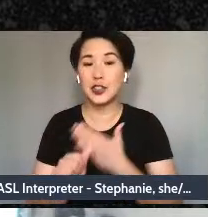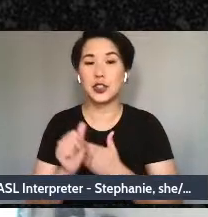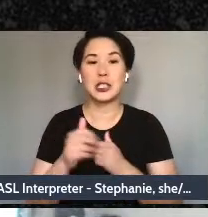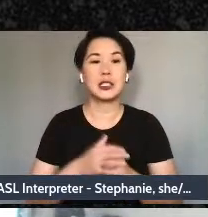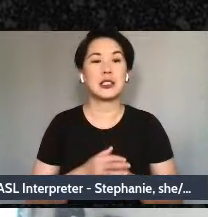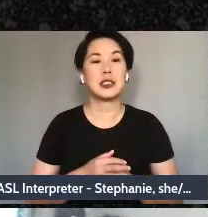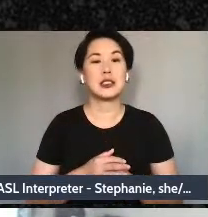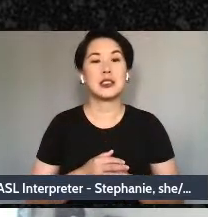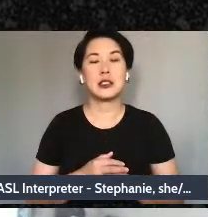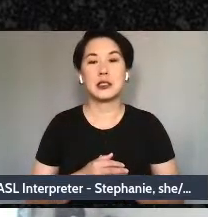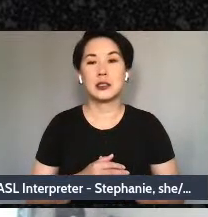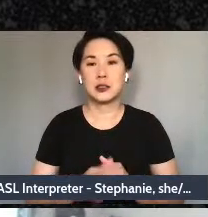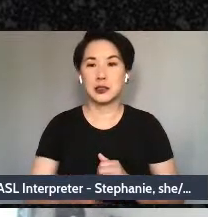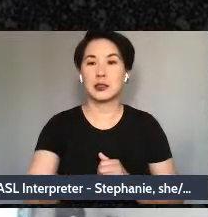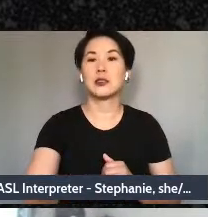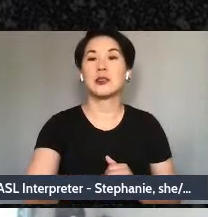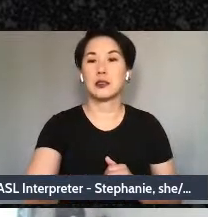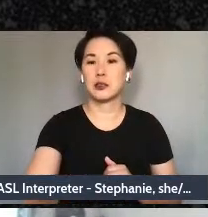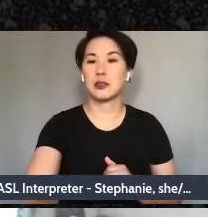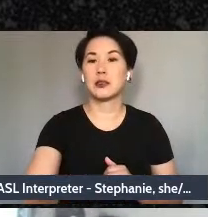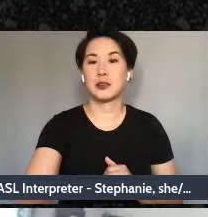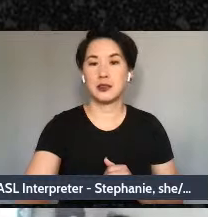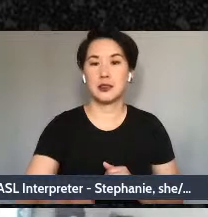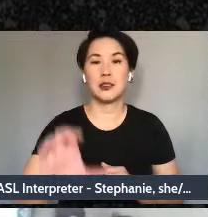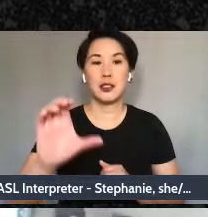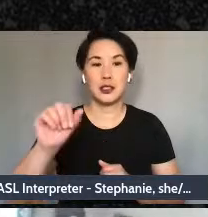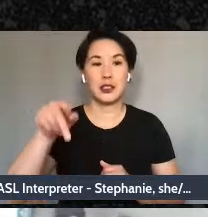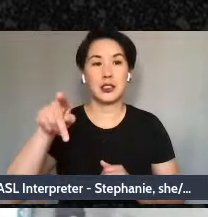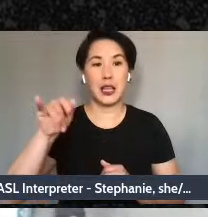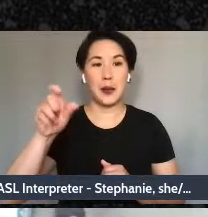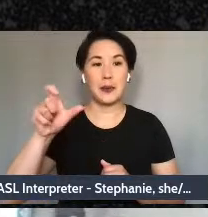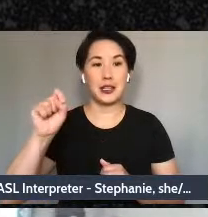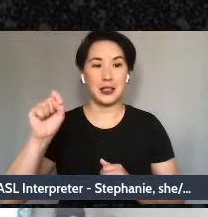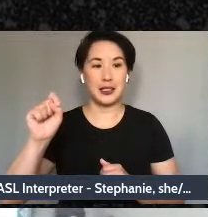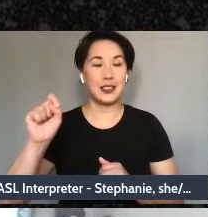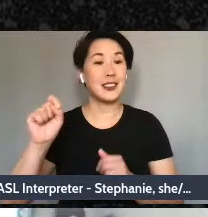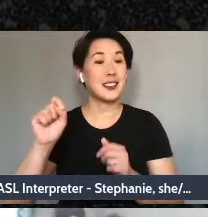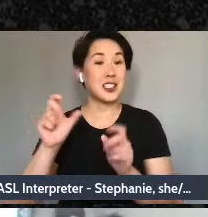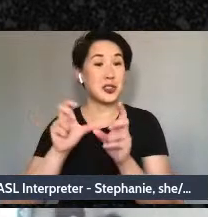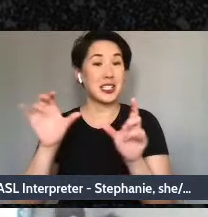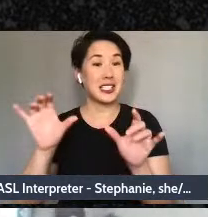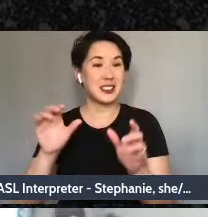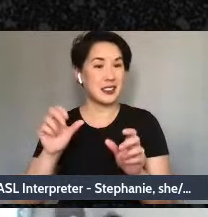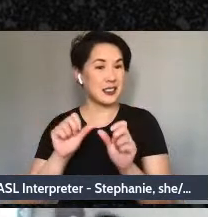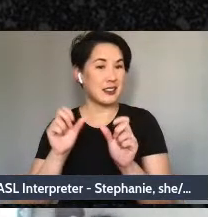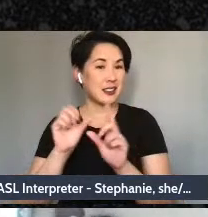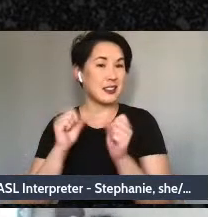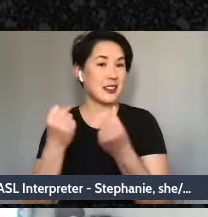you know, in a capitalist society, right? Crazy people are non-productive, mad people,